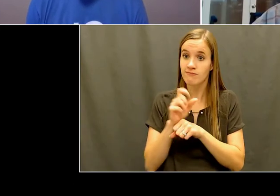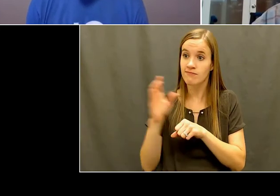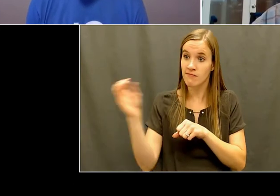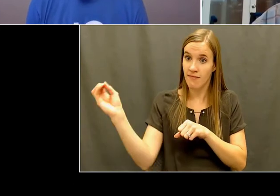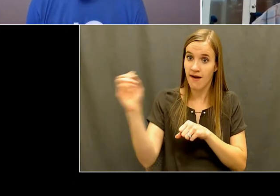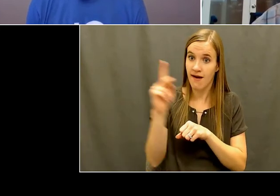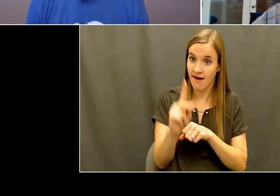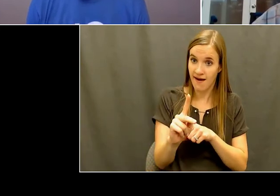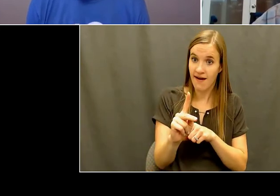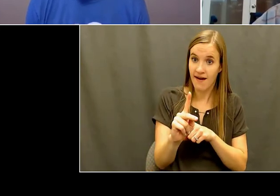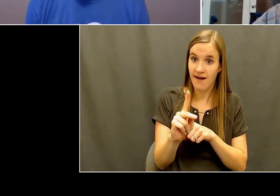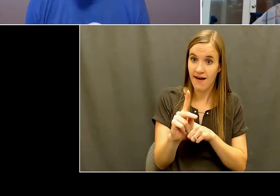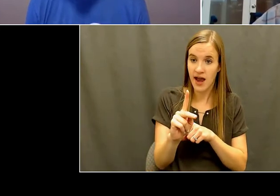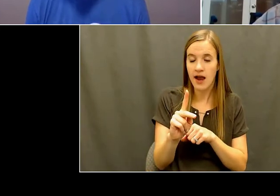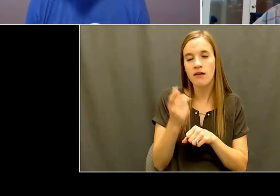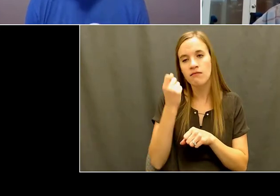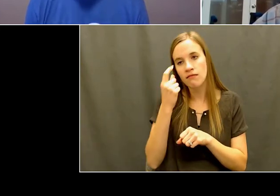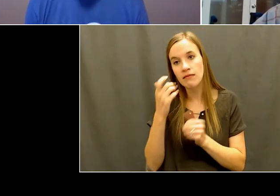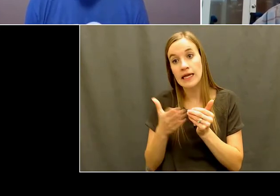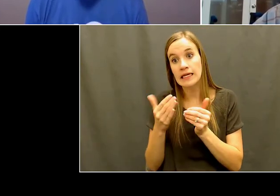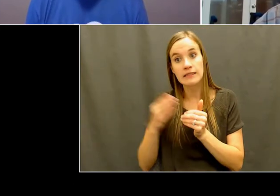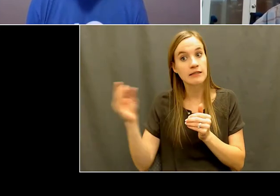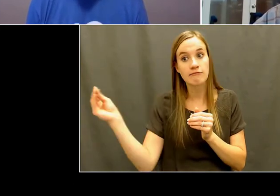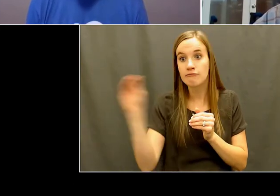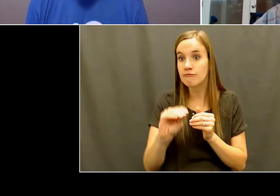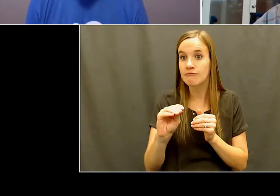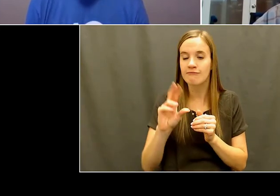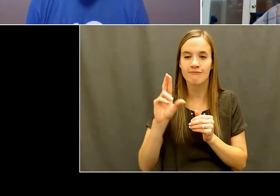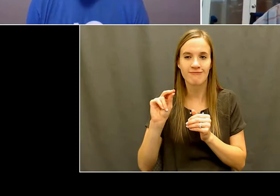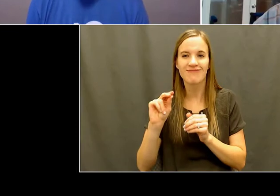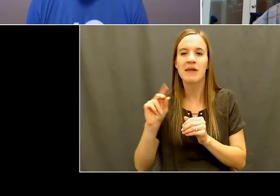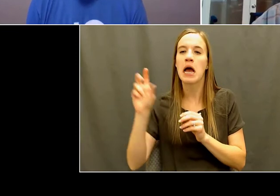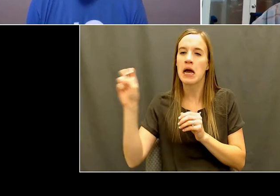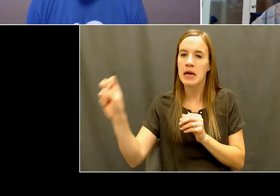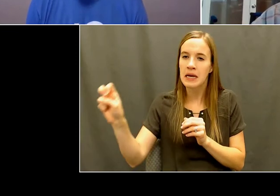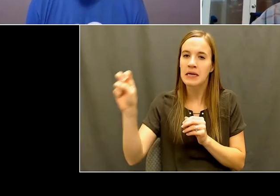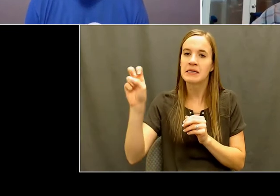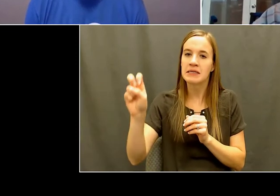through many steps and multiple years that, to